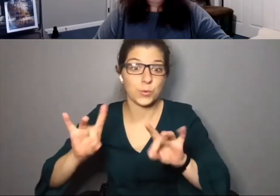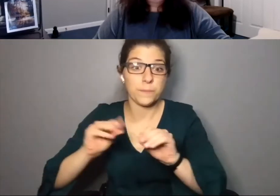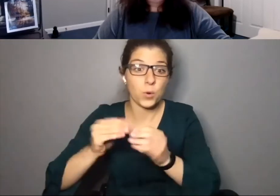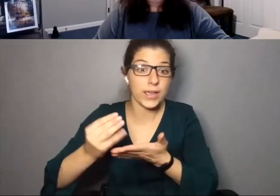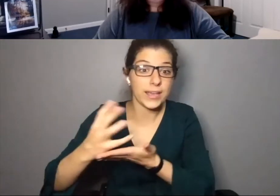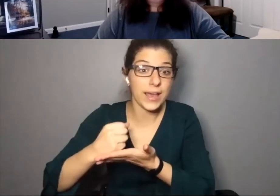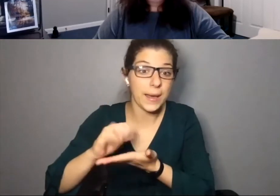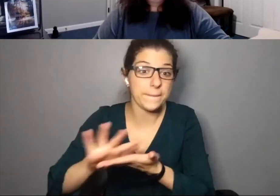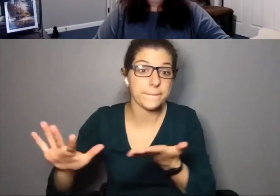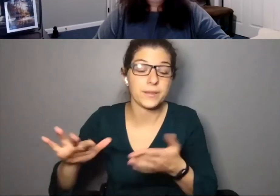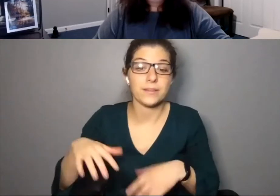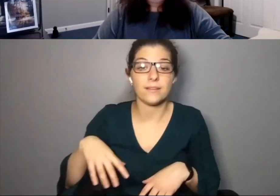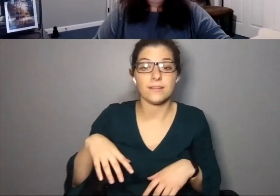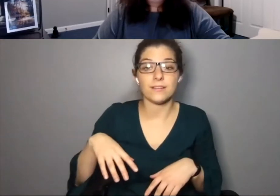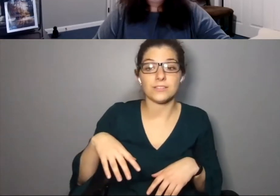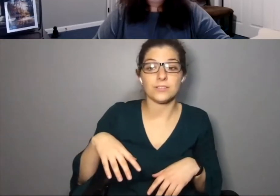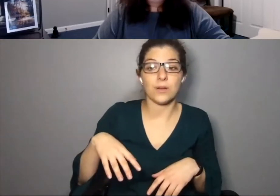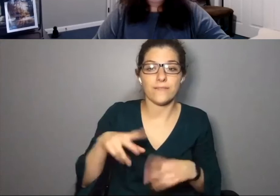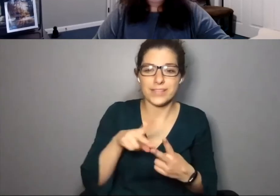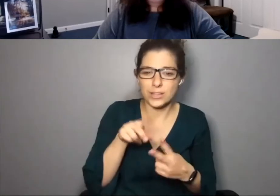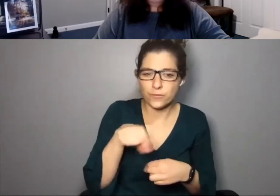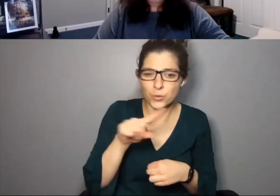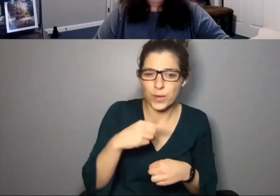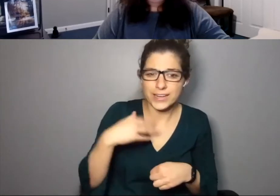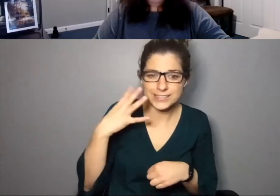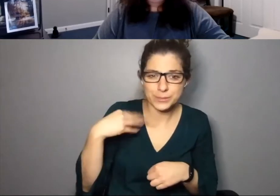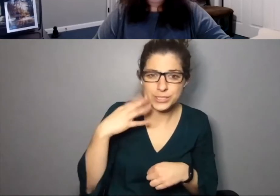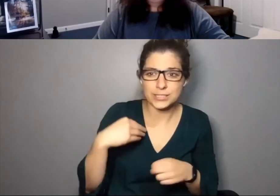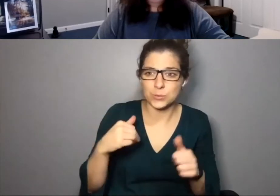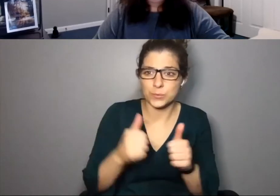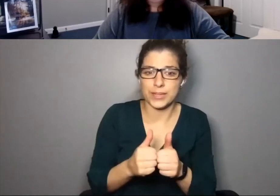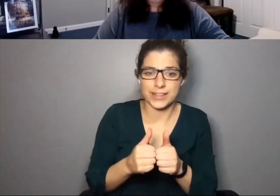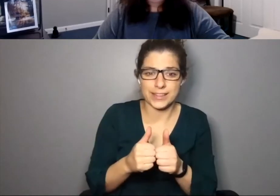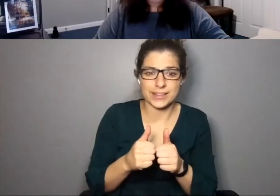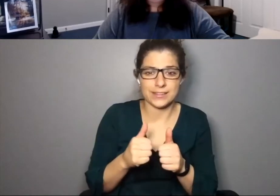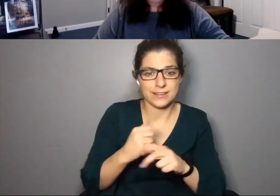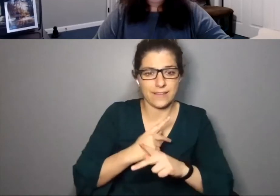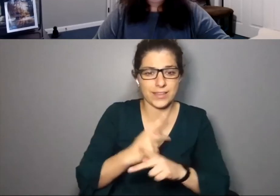for folks to pick up additional income and things like that . Have either of you had experience with navigating